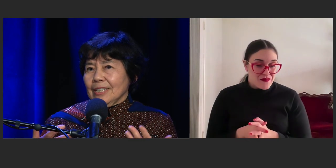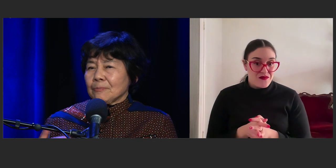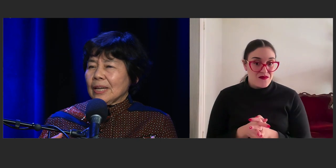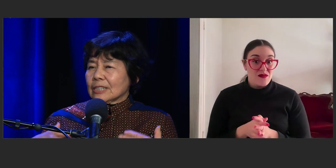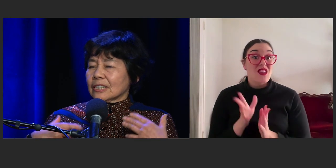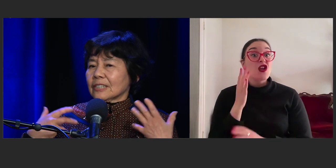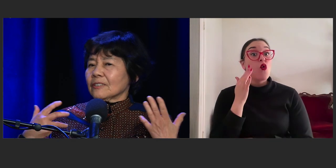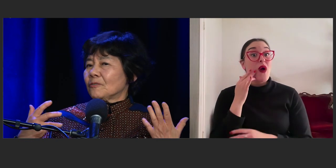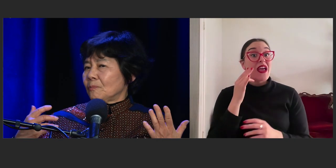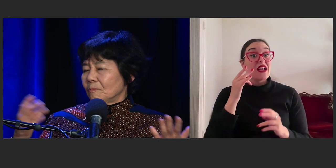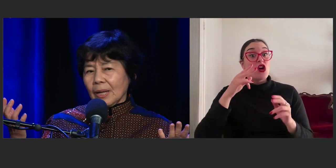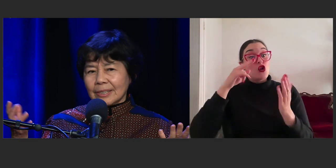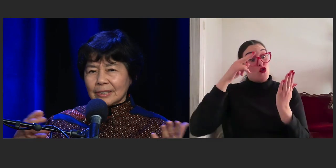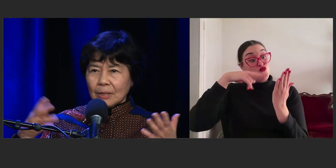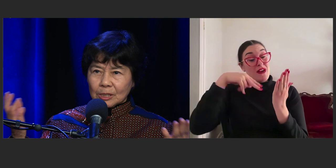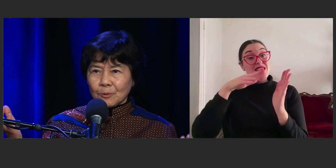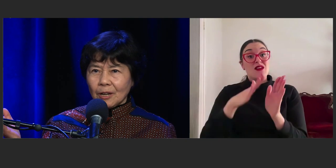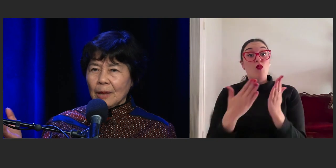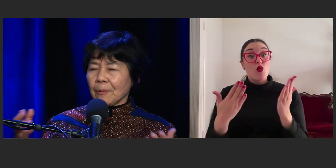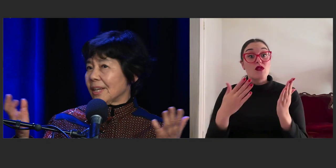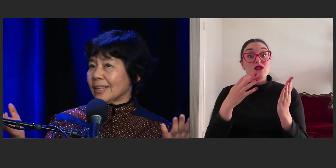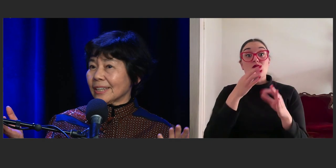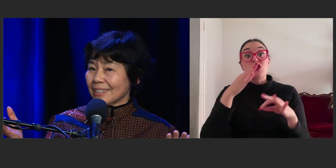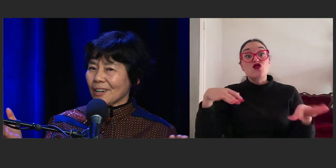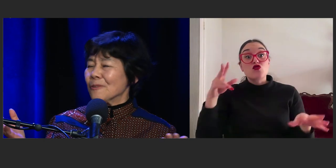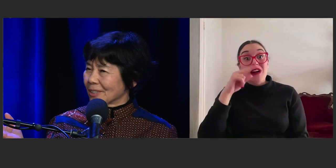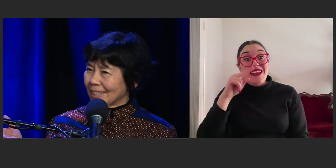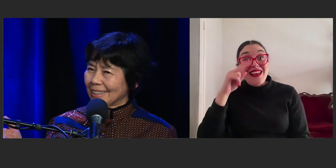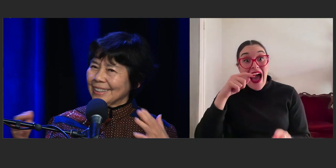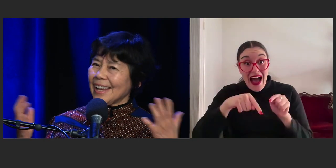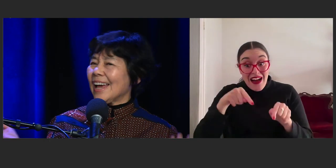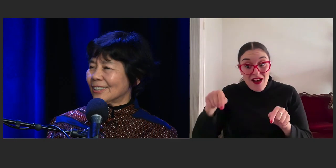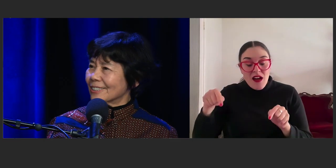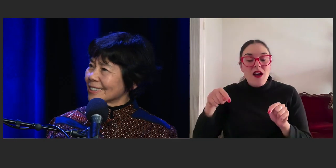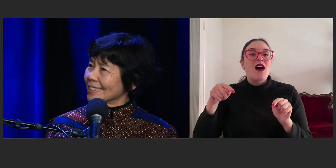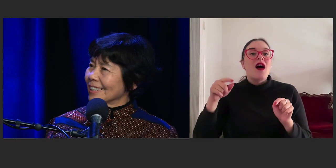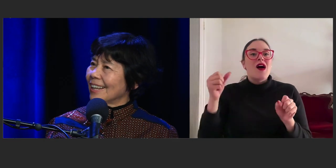it's makes a much more empathetic, hopefully adult.